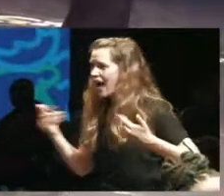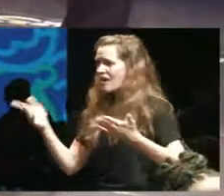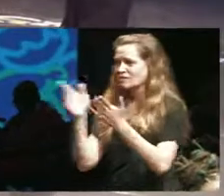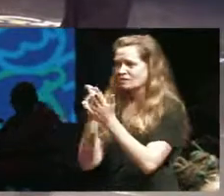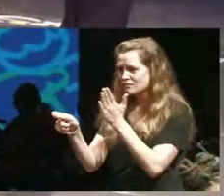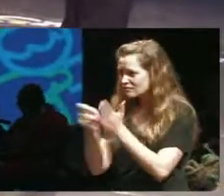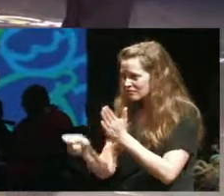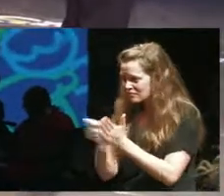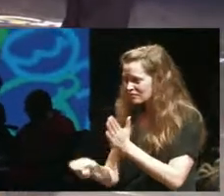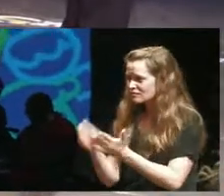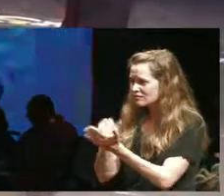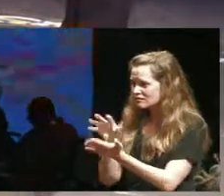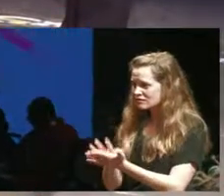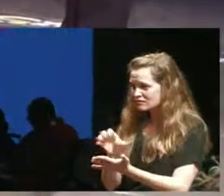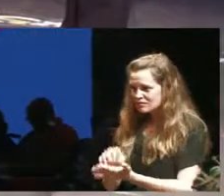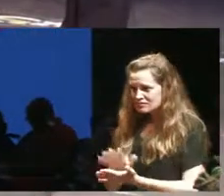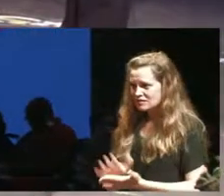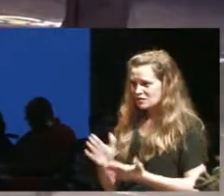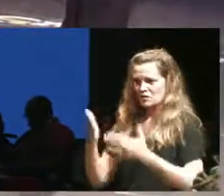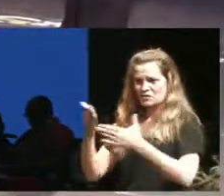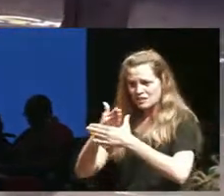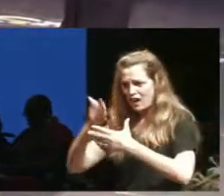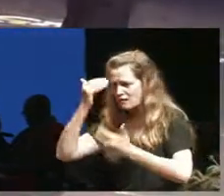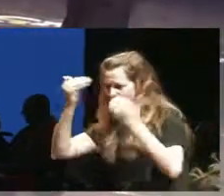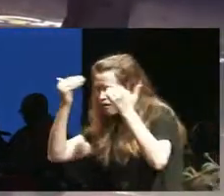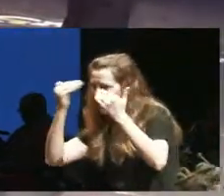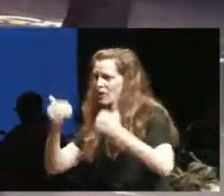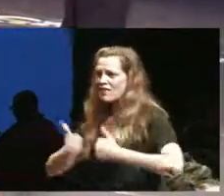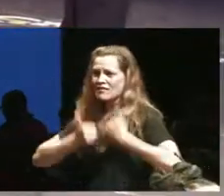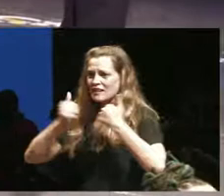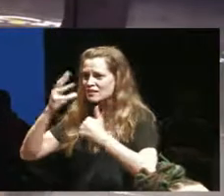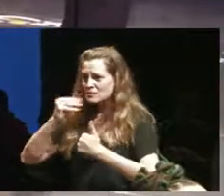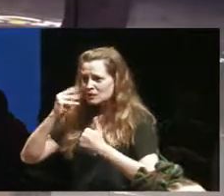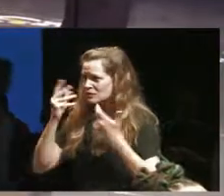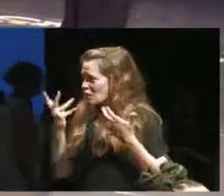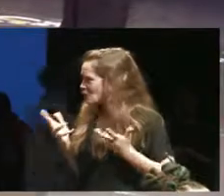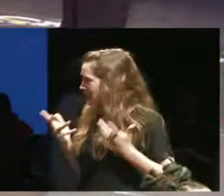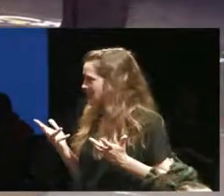have the collective knowledge and shared lived experience of how to do all of